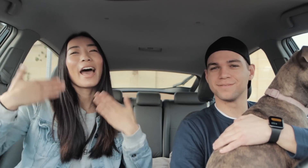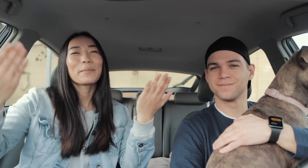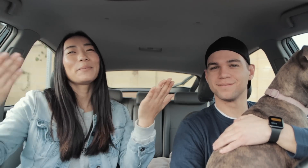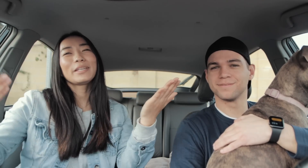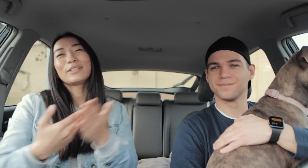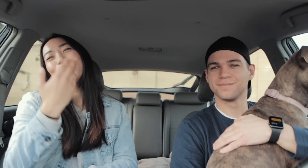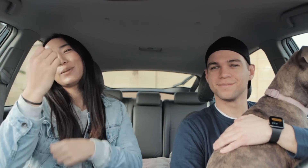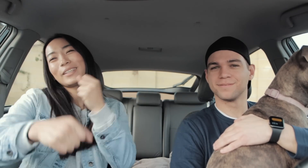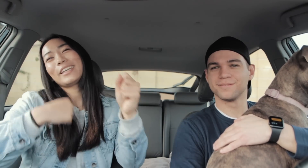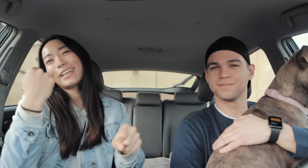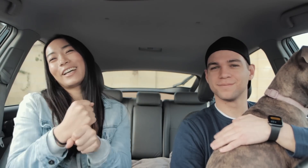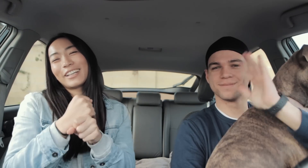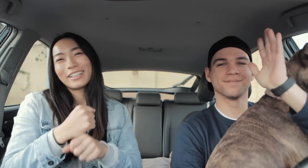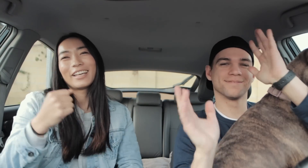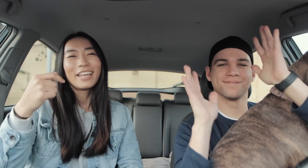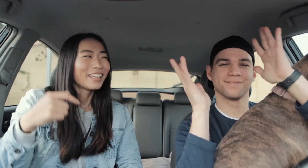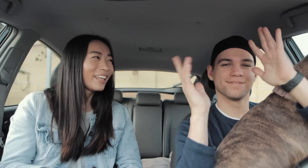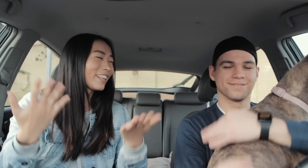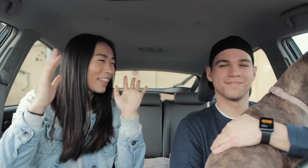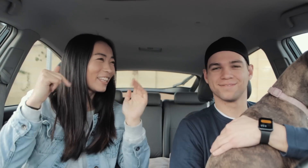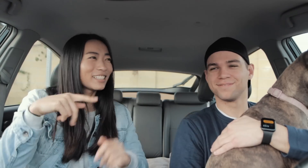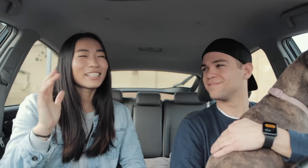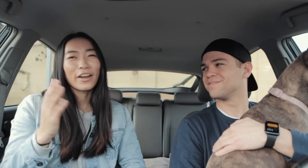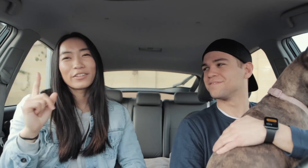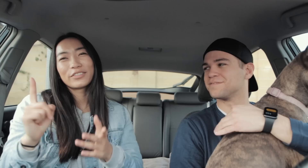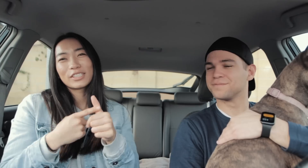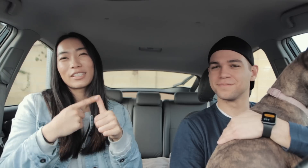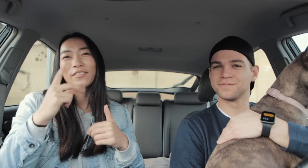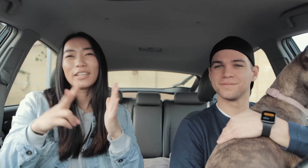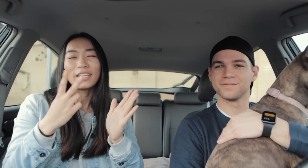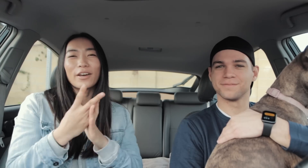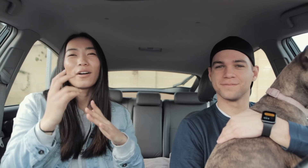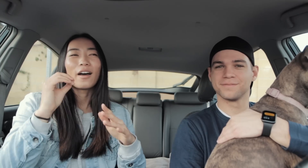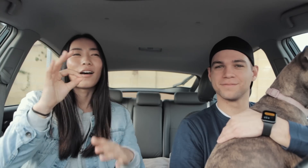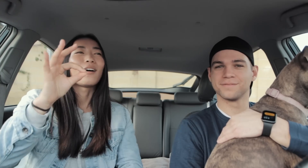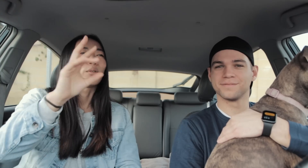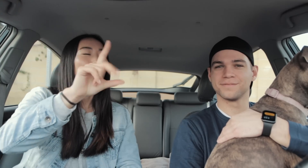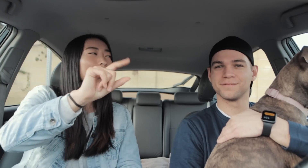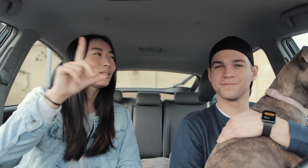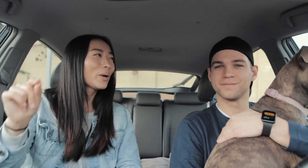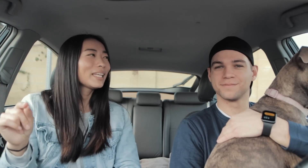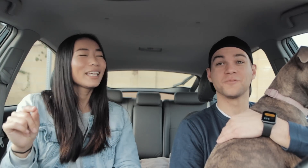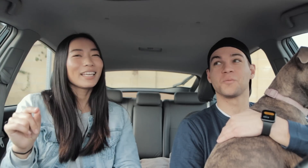Happy New Year! this is our first video of 2020